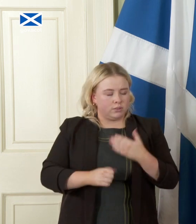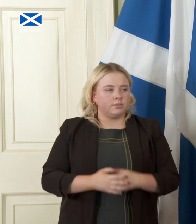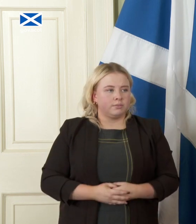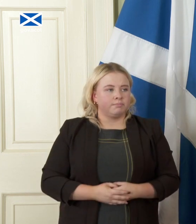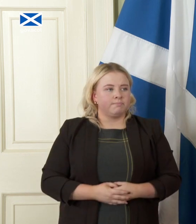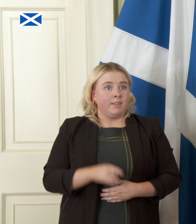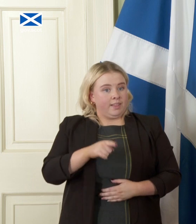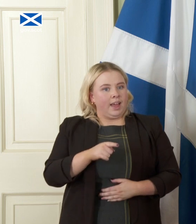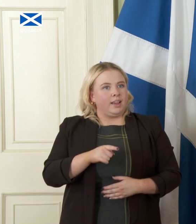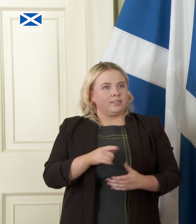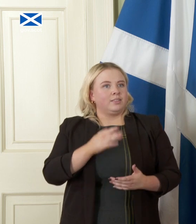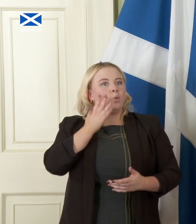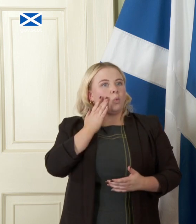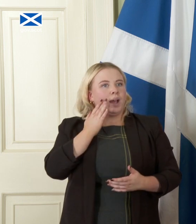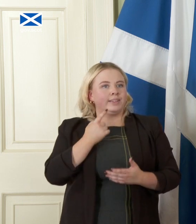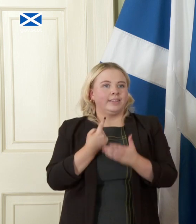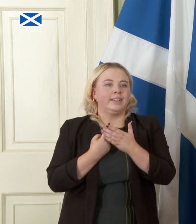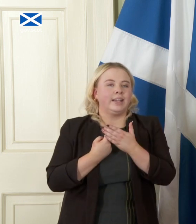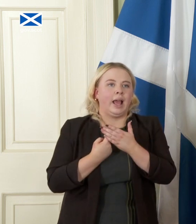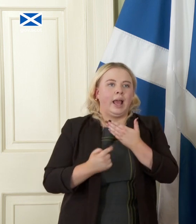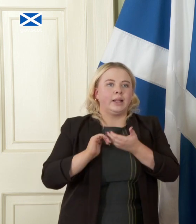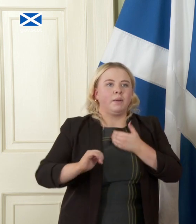point at which an independent Scotland would be most vulnerable it's been described as like living